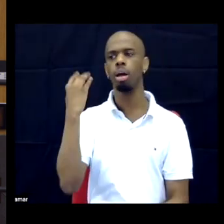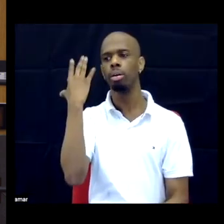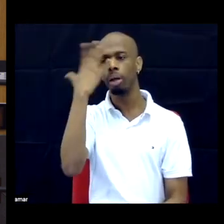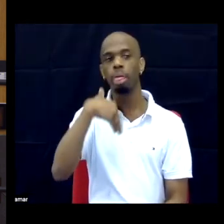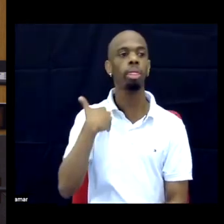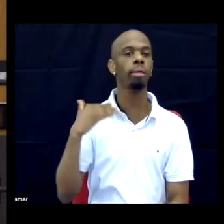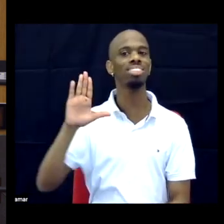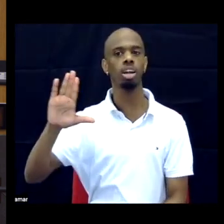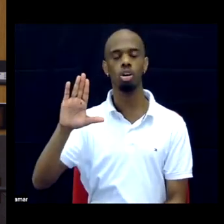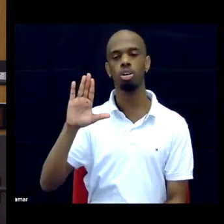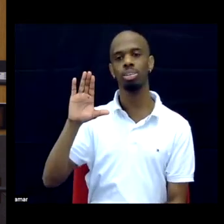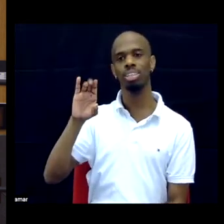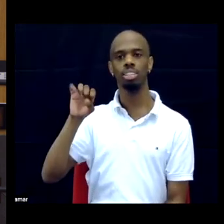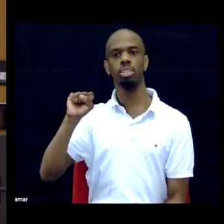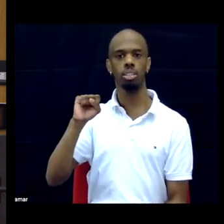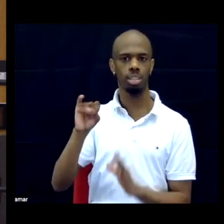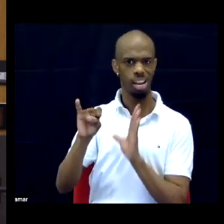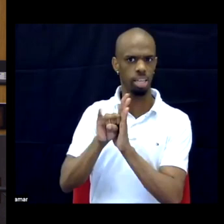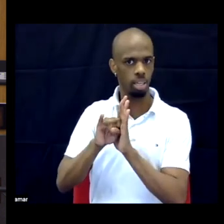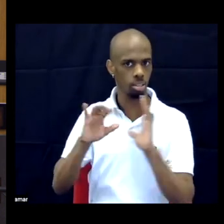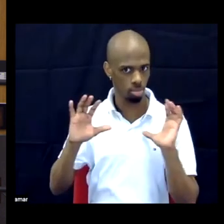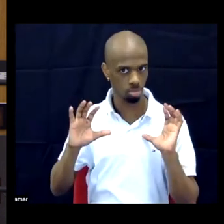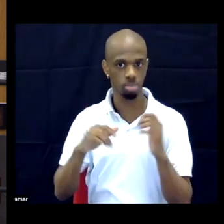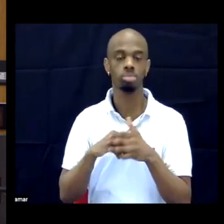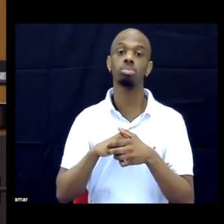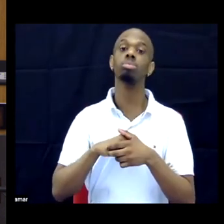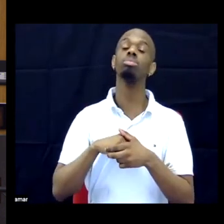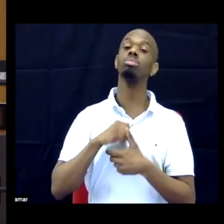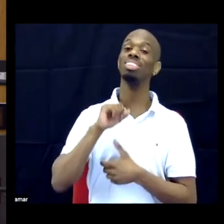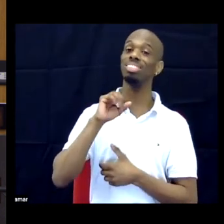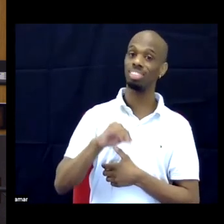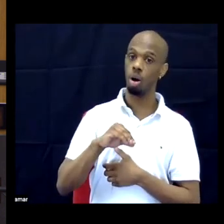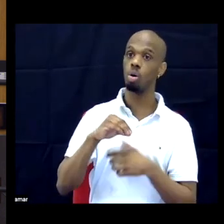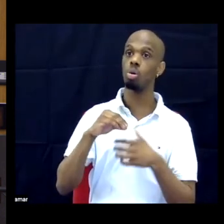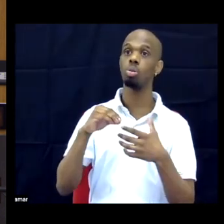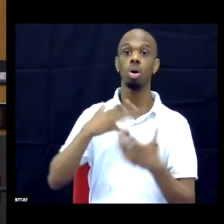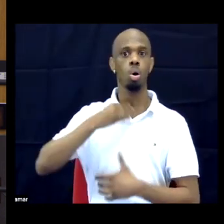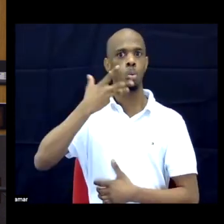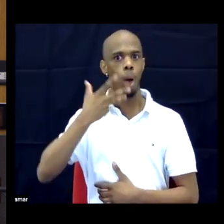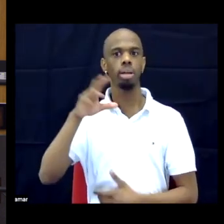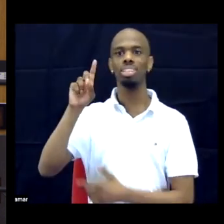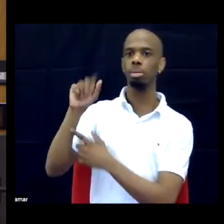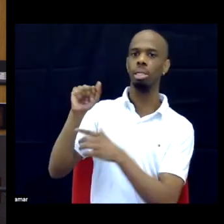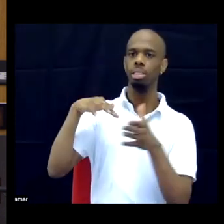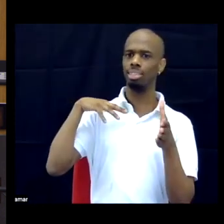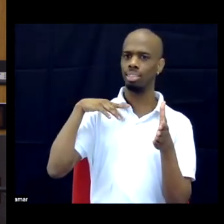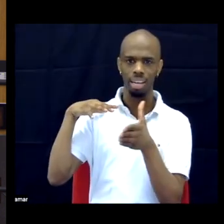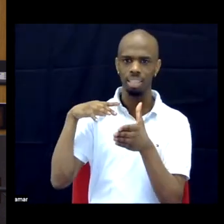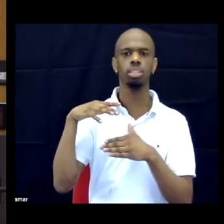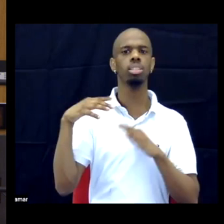And white folks walk through disability studies that I don't think the way that black disabled